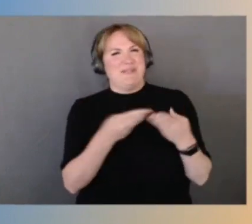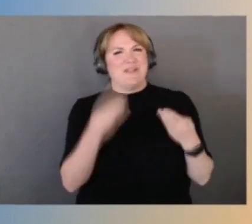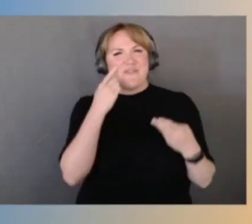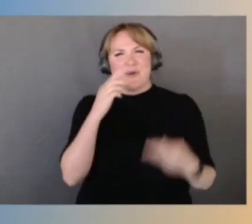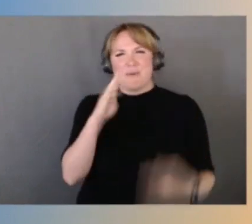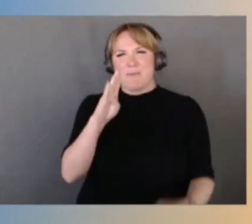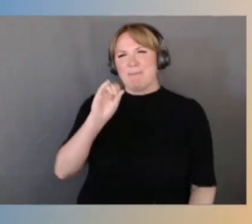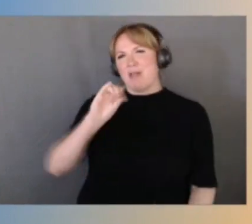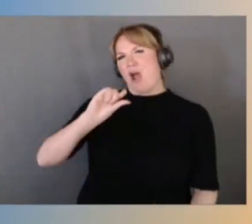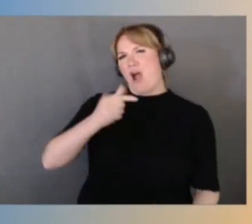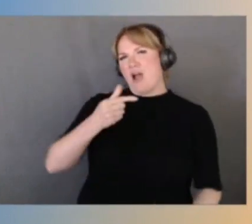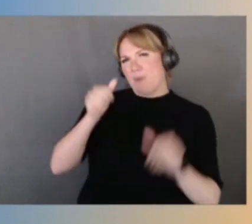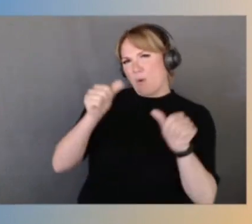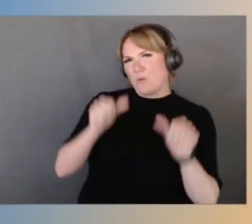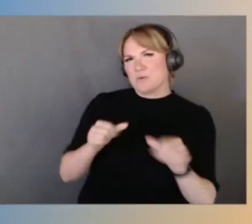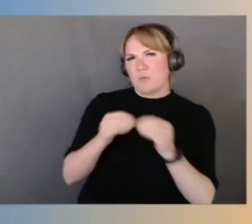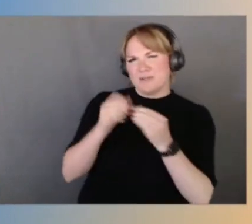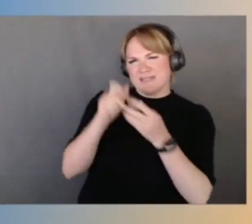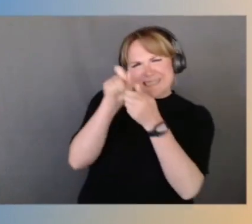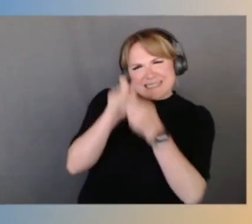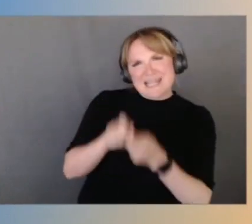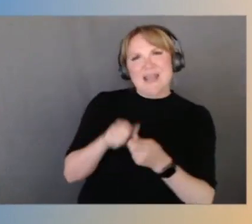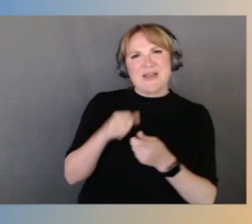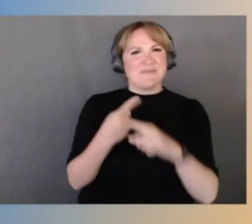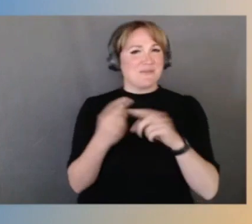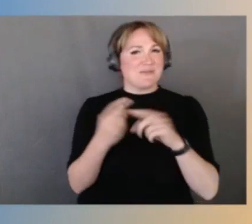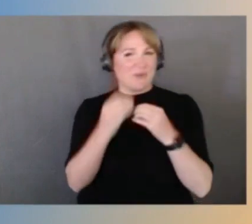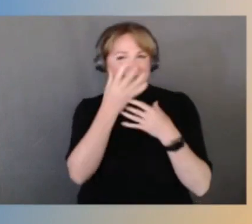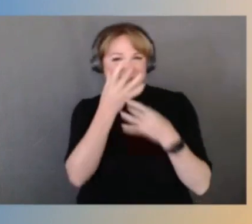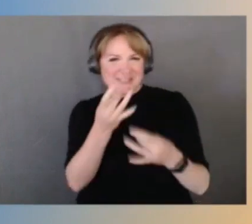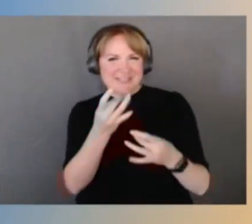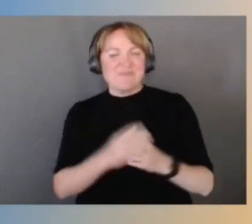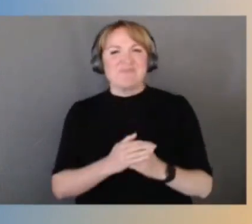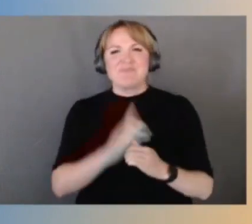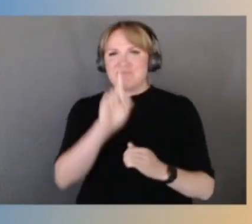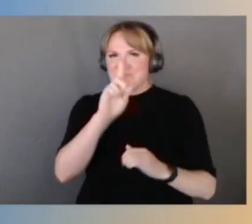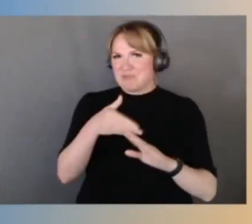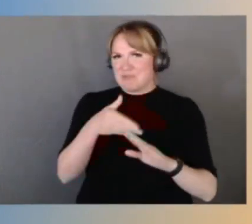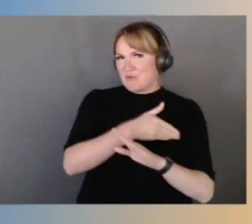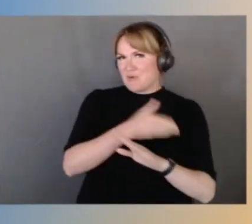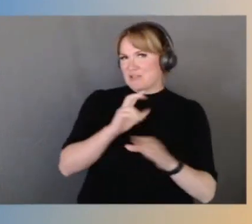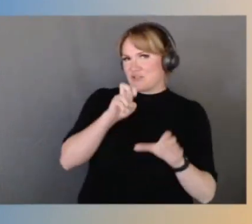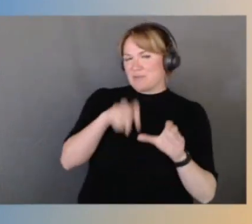and hopefully even more interesting. Before I jump in, I do want to thank my colleagues Art and Martin